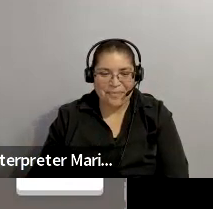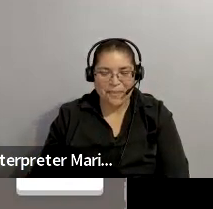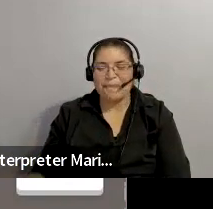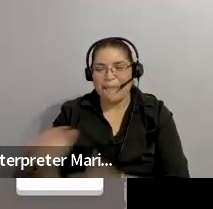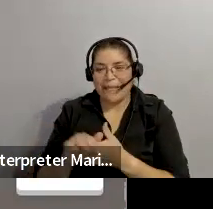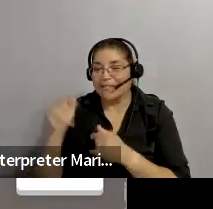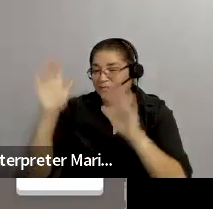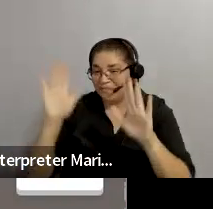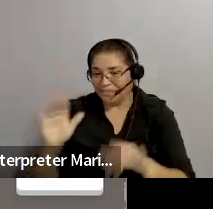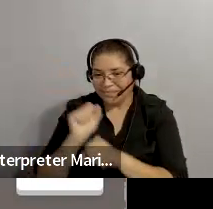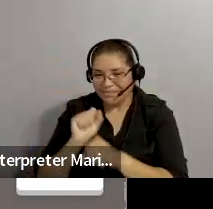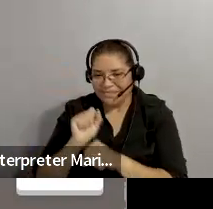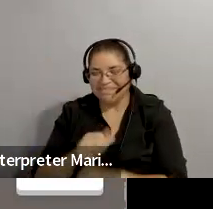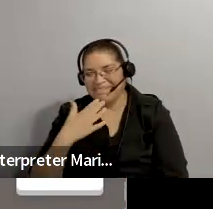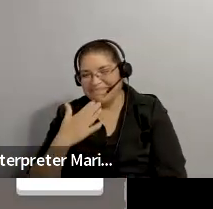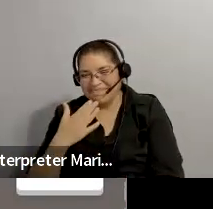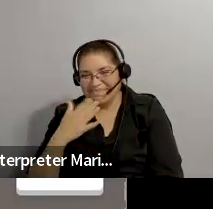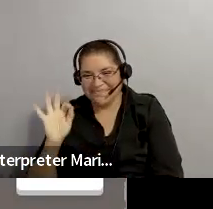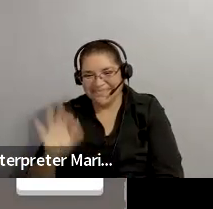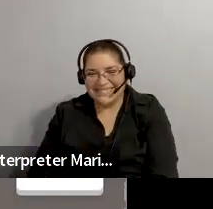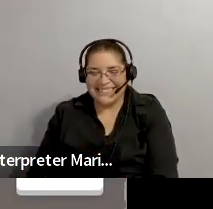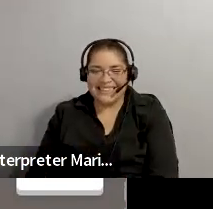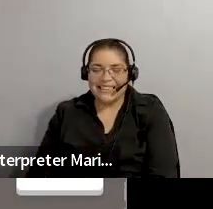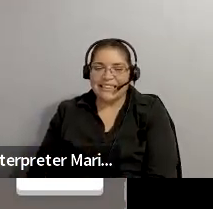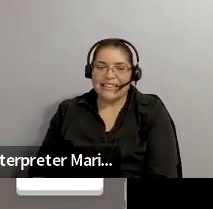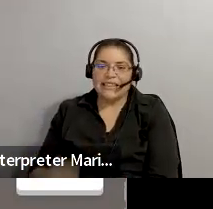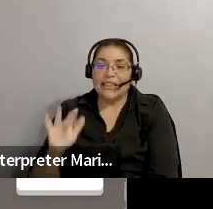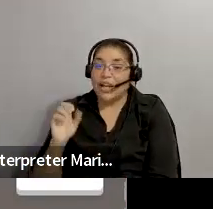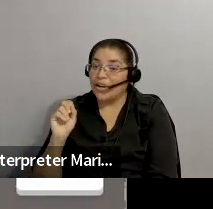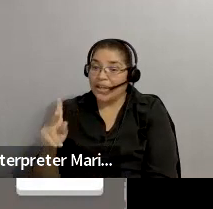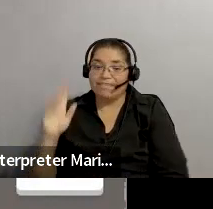: This is the interpreter Mendi, can we switch the spotlight back to Maria? Thank you. : I am spotlighted in everyone is out.